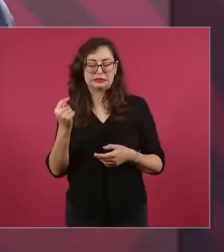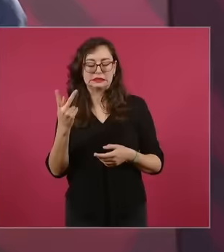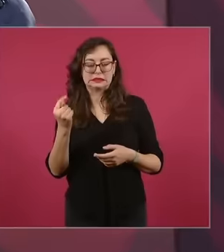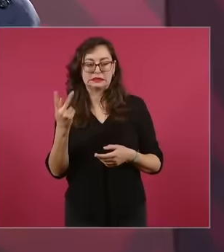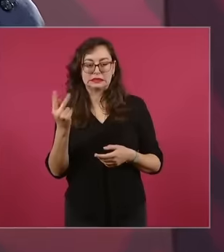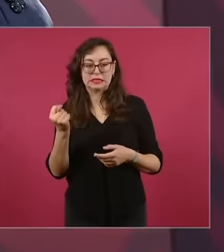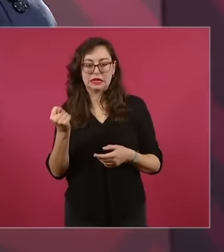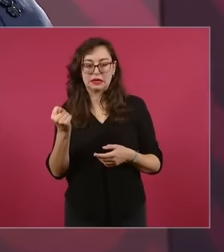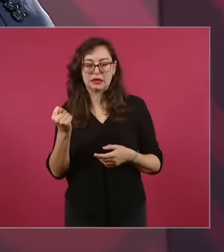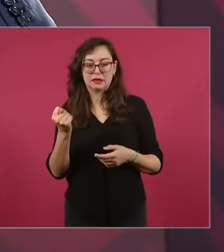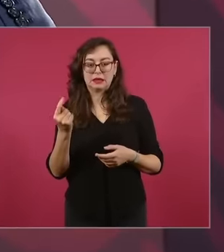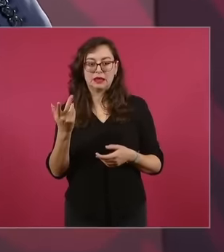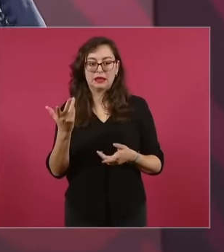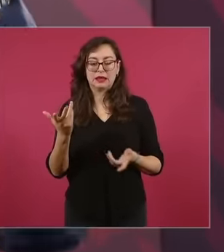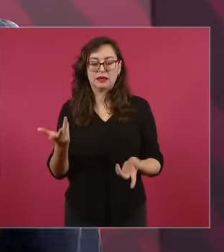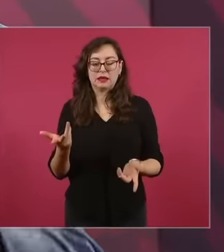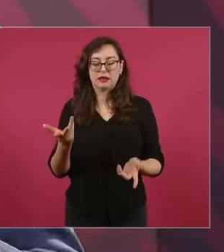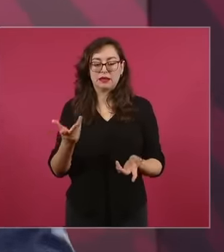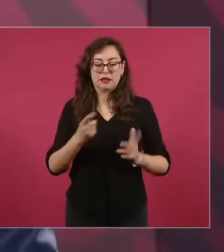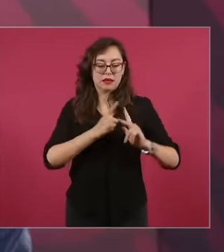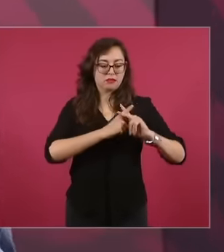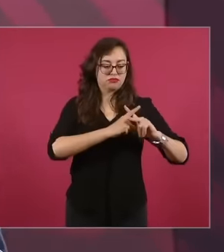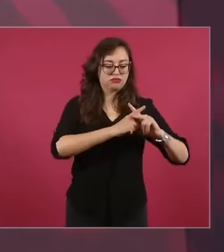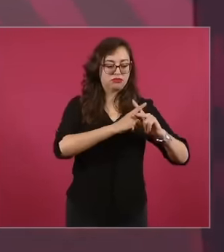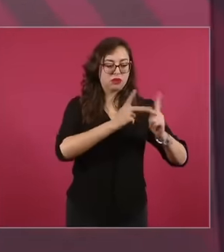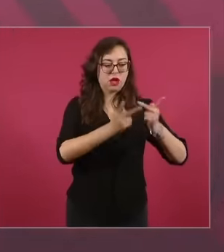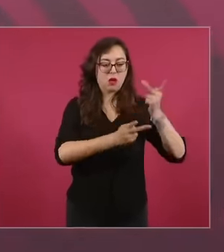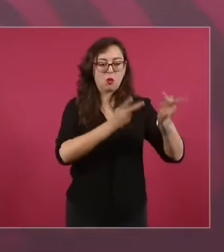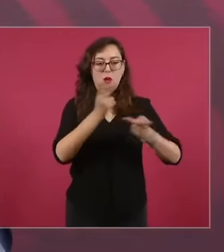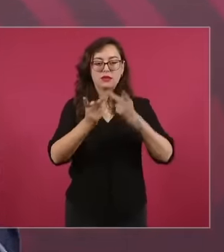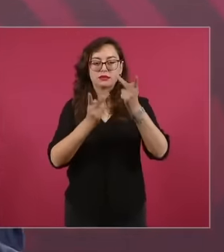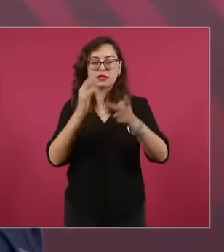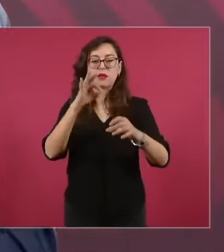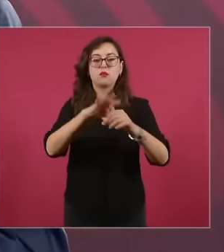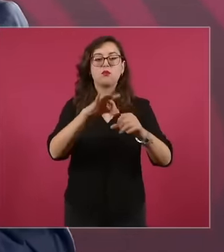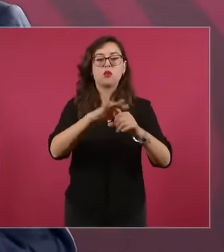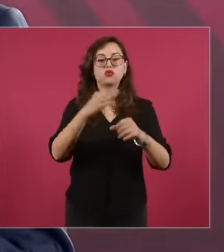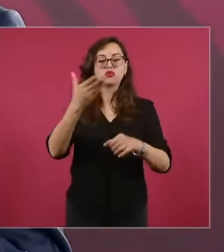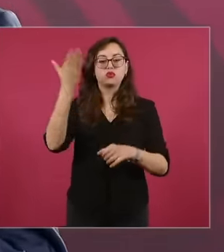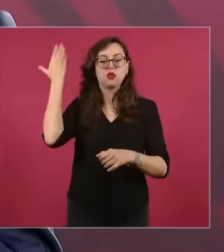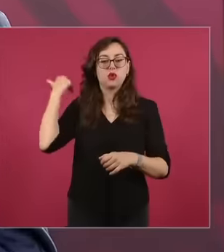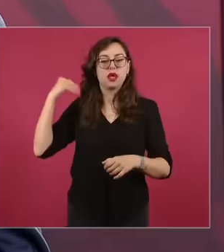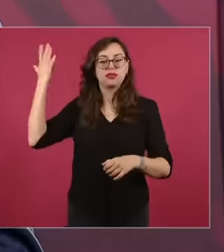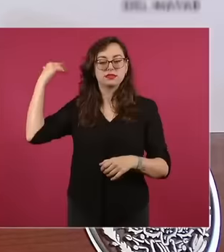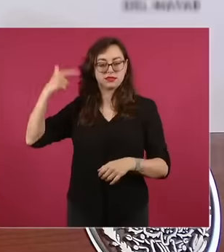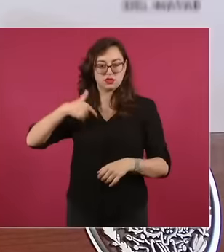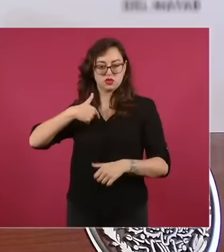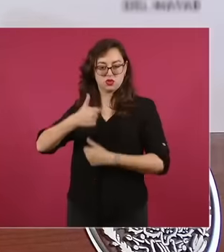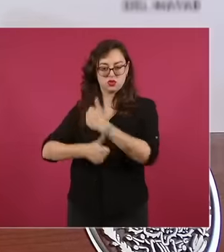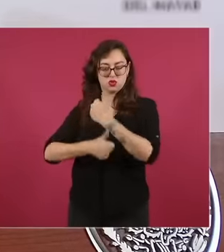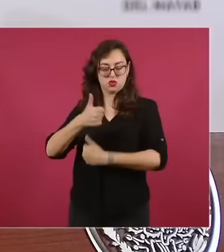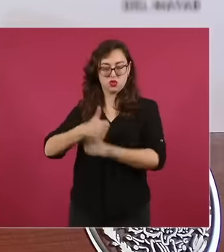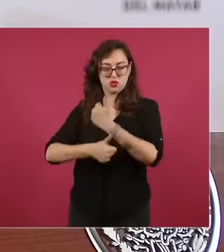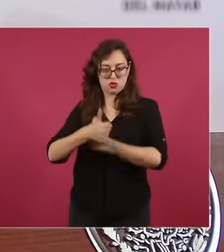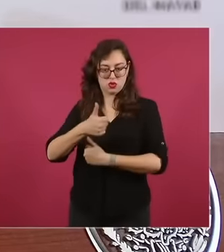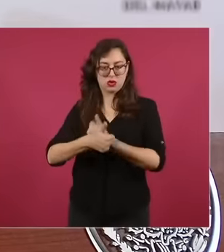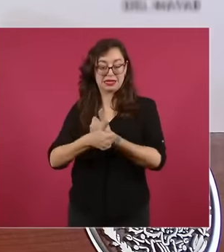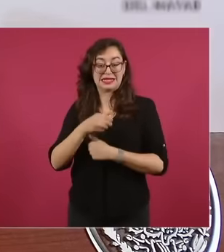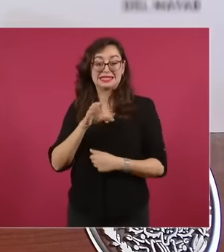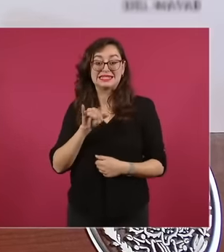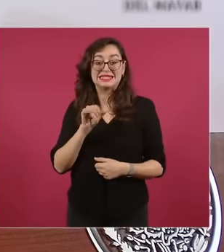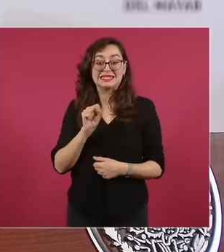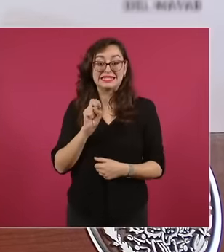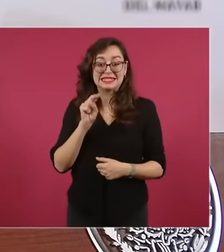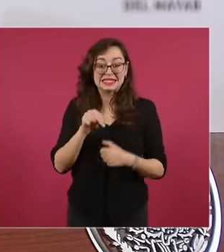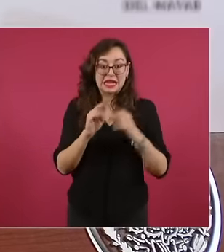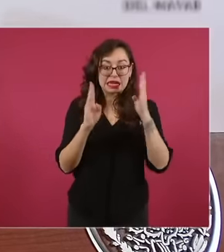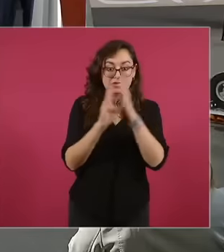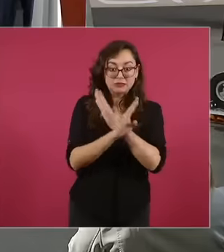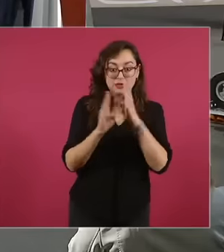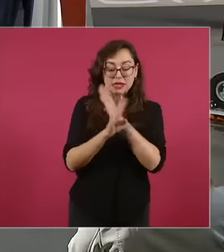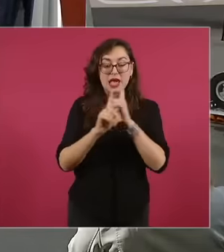Calderón Prize, gave him the definition of the government's espionage system when